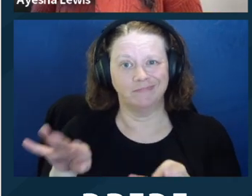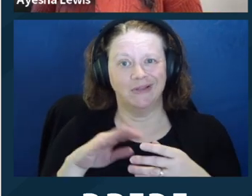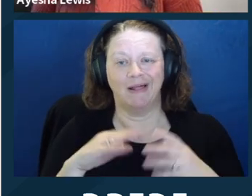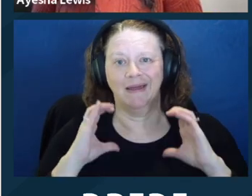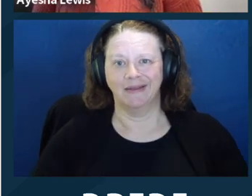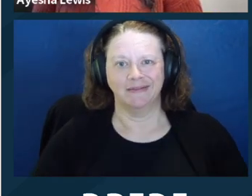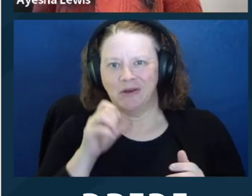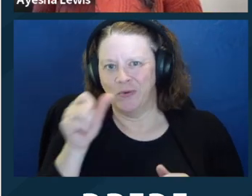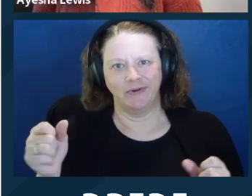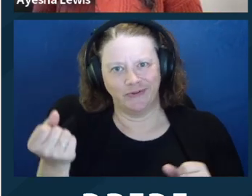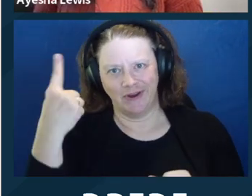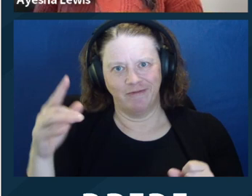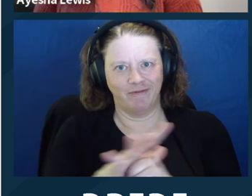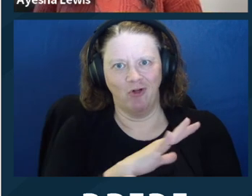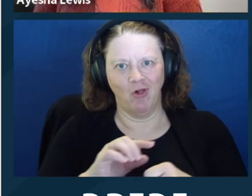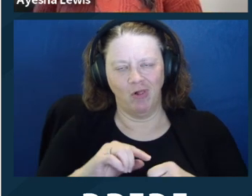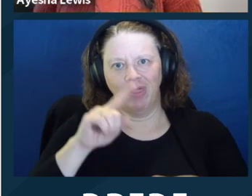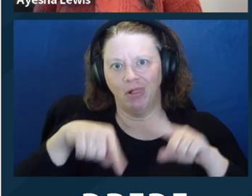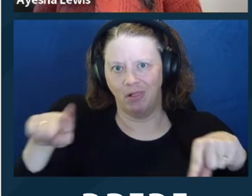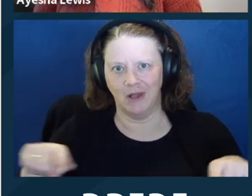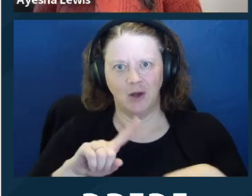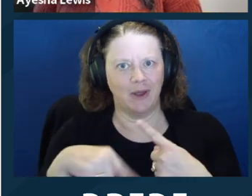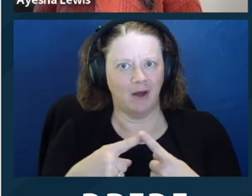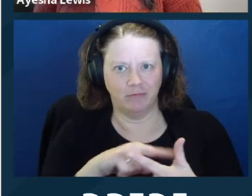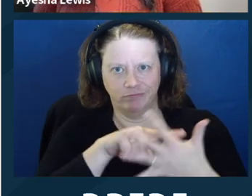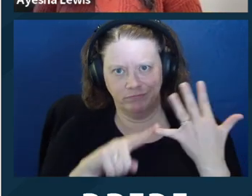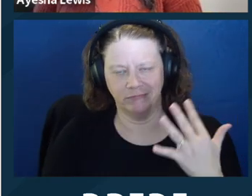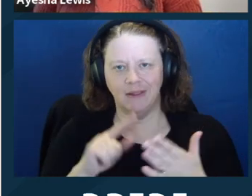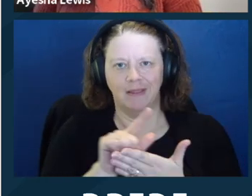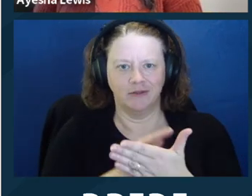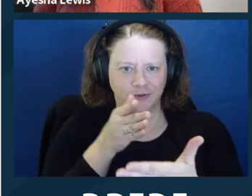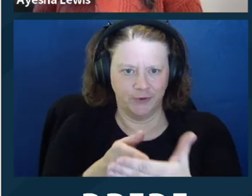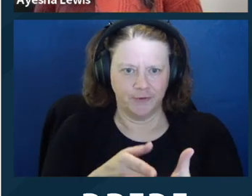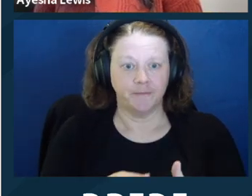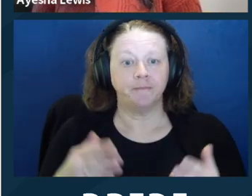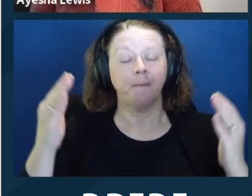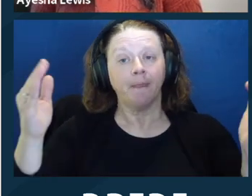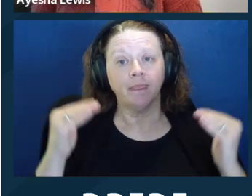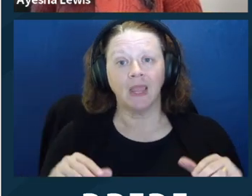using tools such as readily accessible lawyering with plain language. You can also strengthen